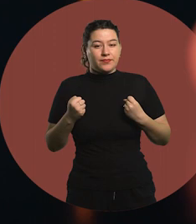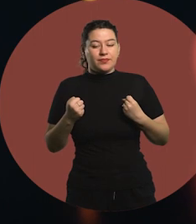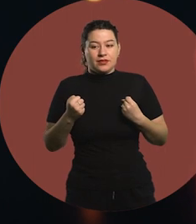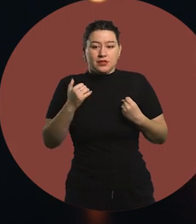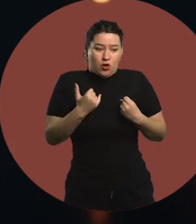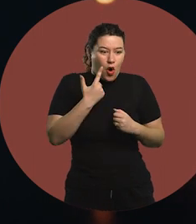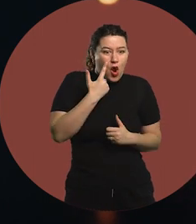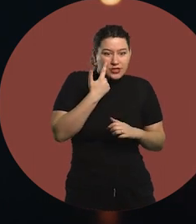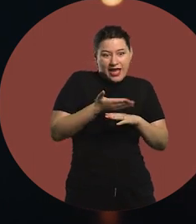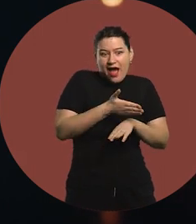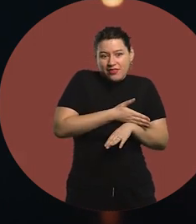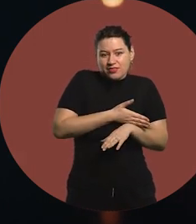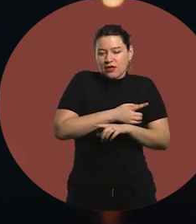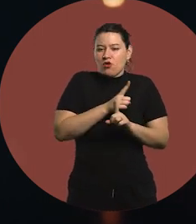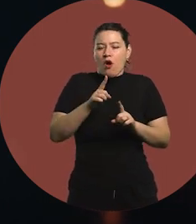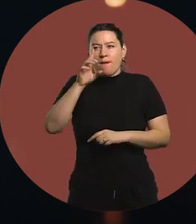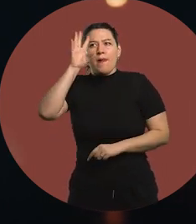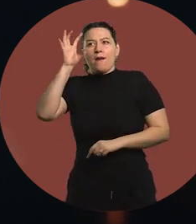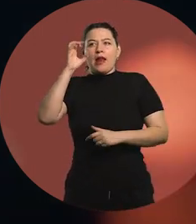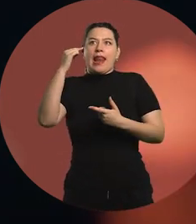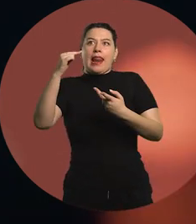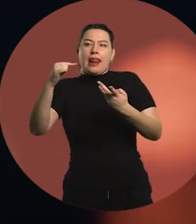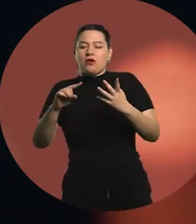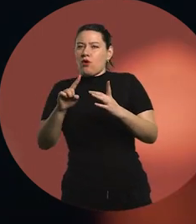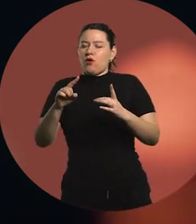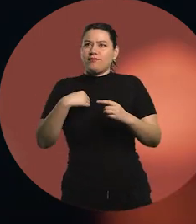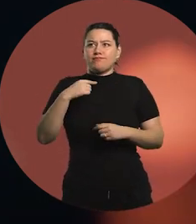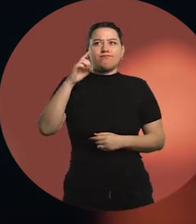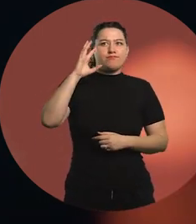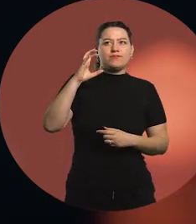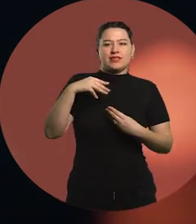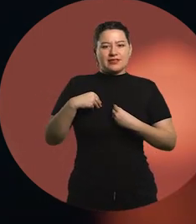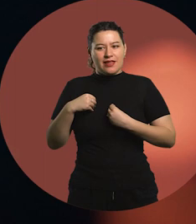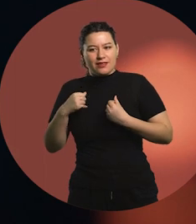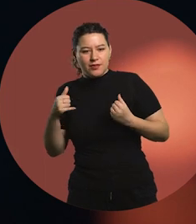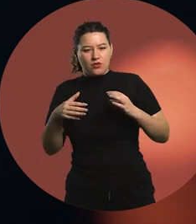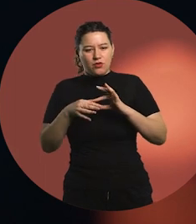not memorize, but connect with emotions, losing my fear.